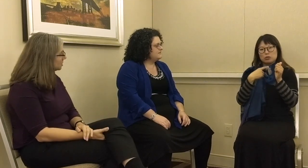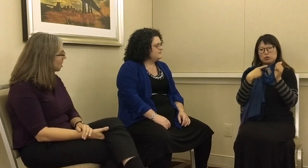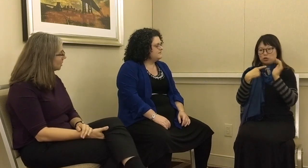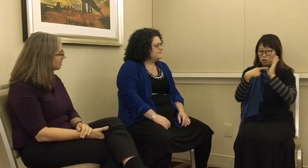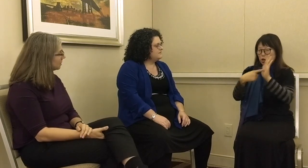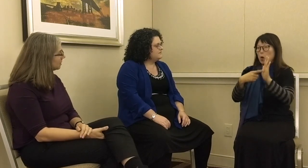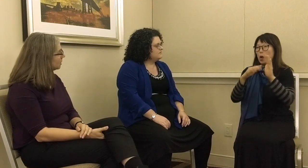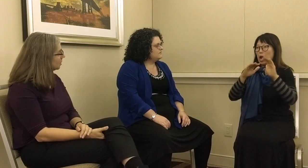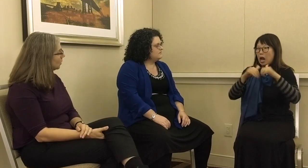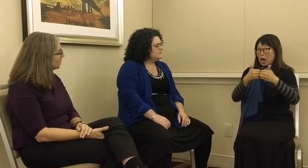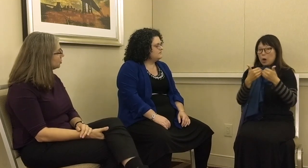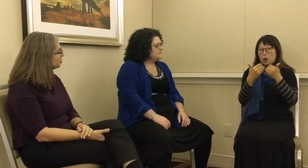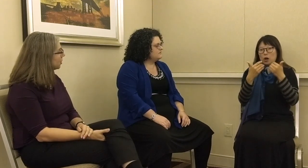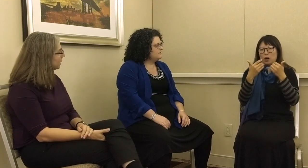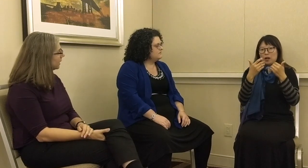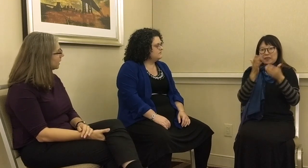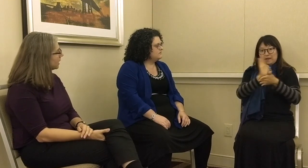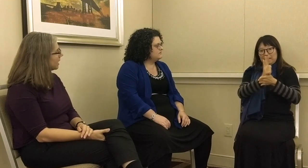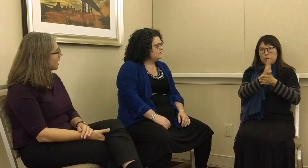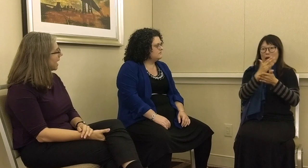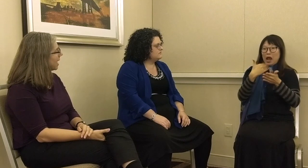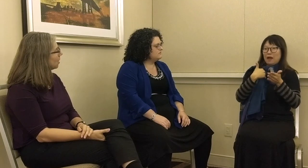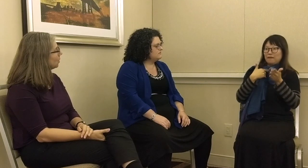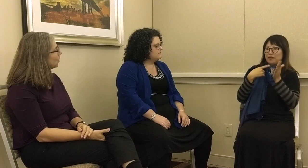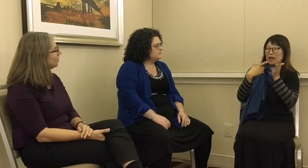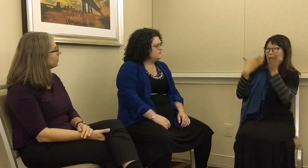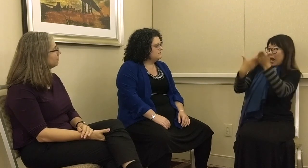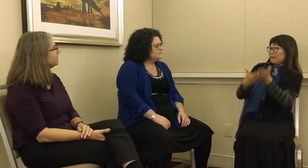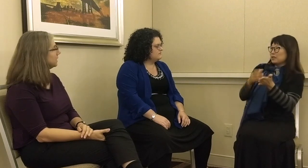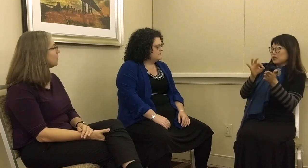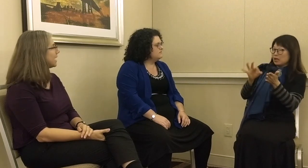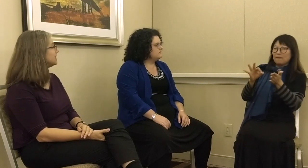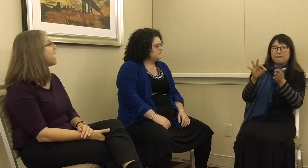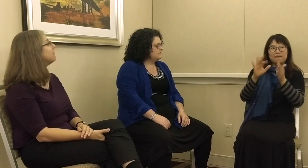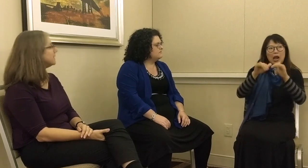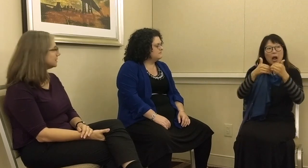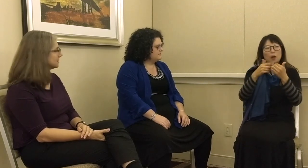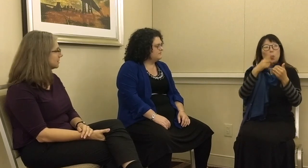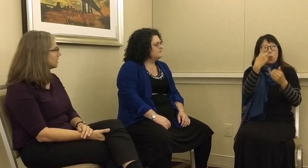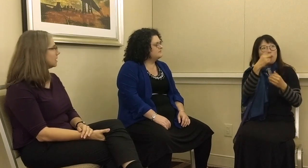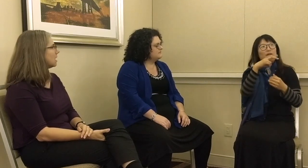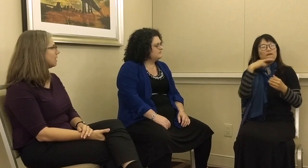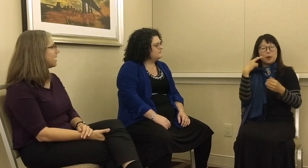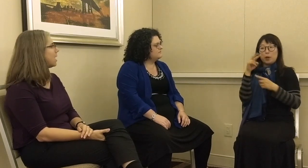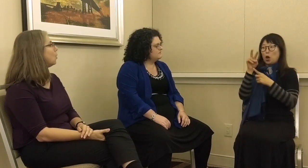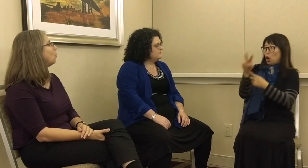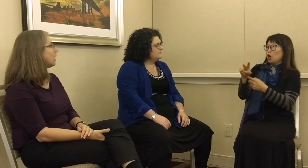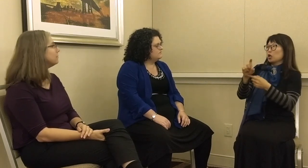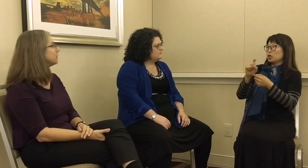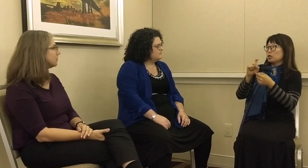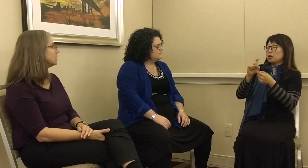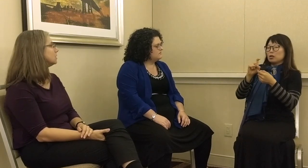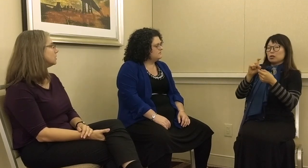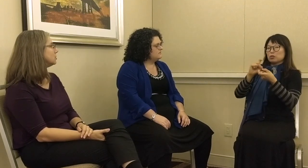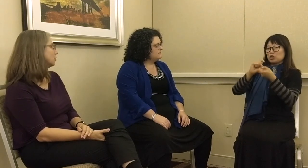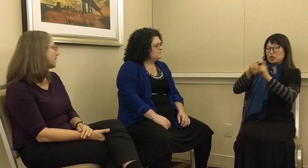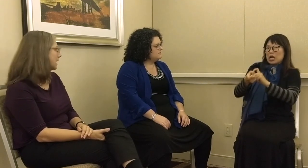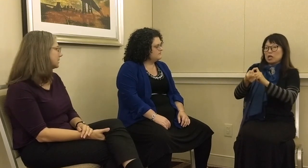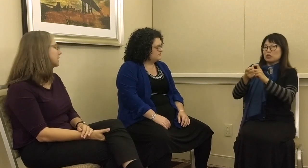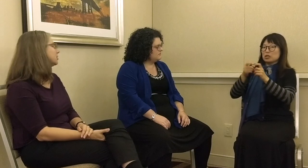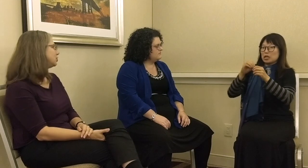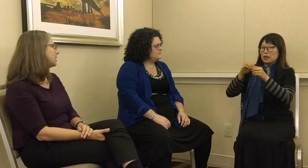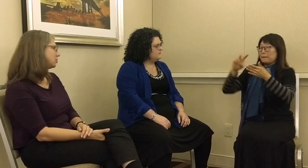Linguistics talk was showing how the video has evidence of how one verb “to look at”